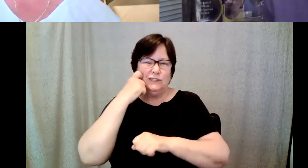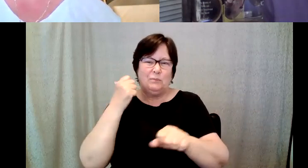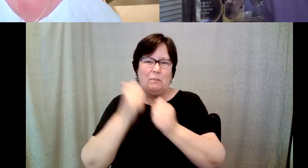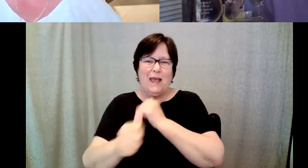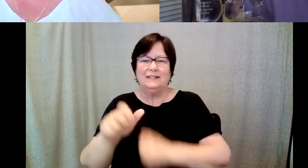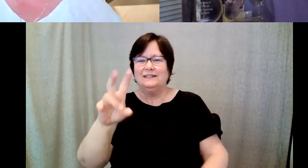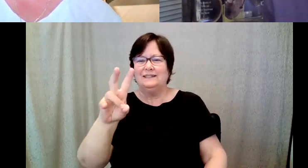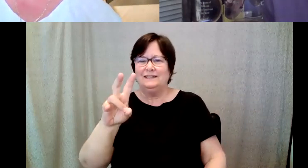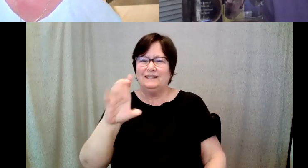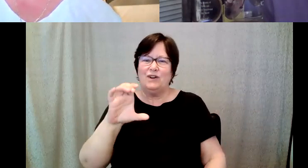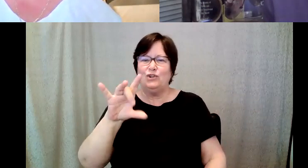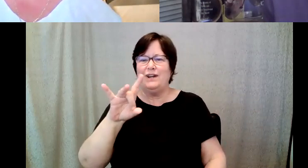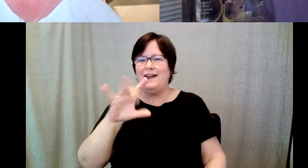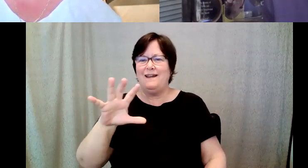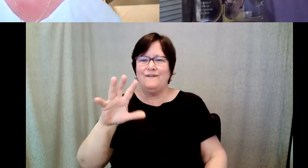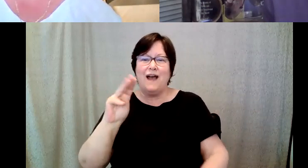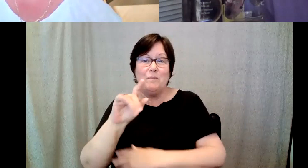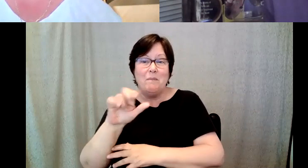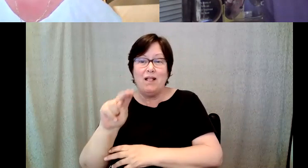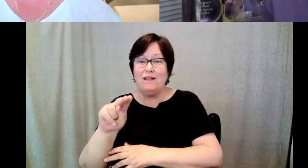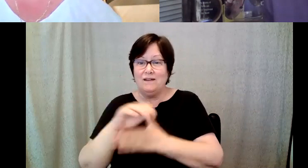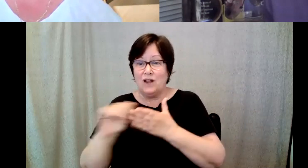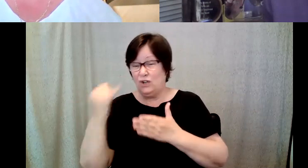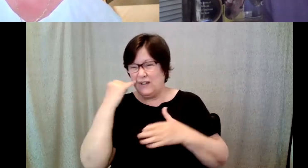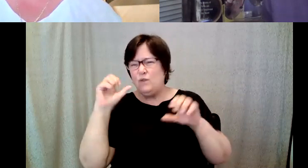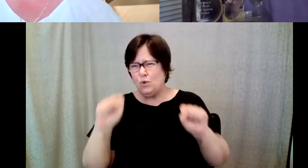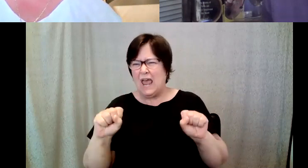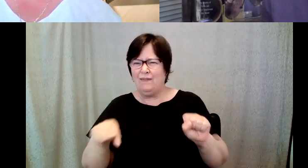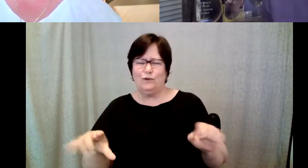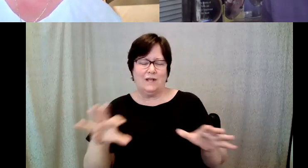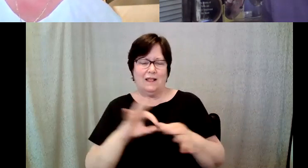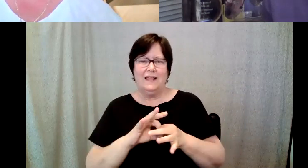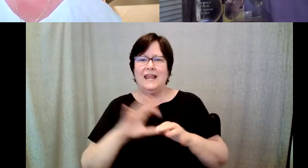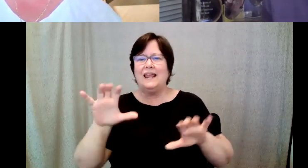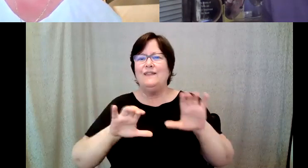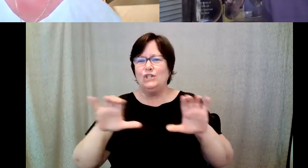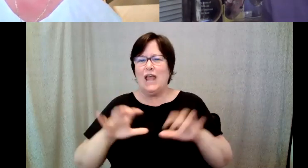Kelly Redder: If you're able to please make the gift at the link in the chat box we're getting close folks and thank you.